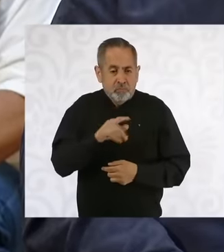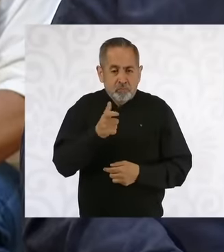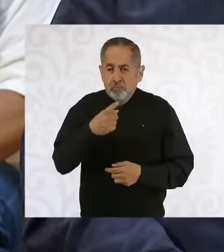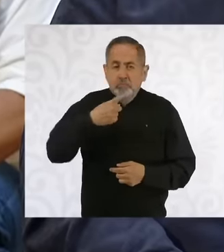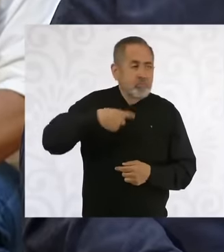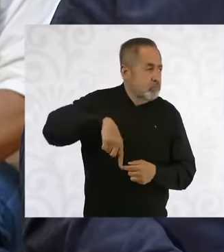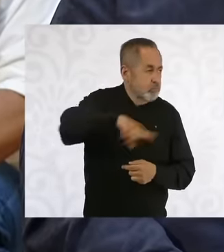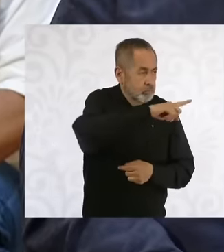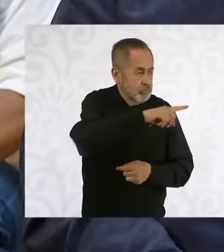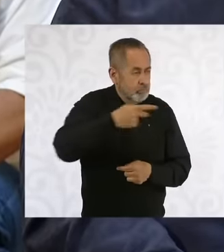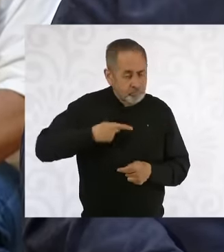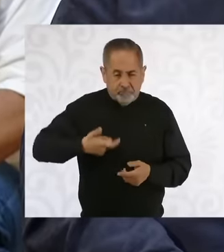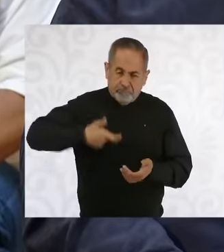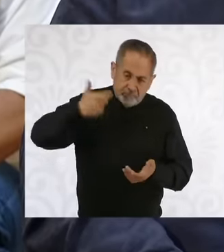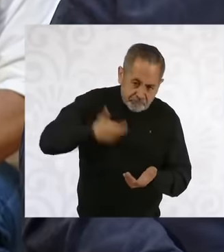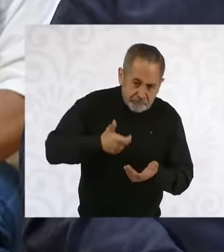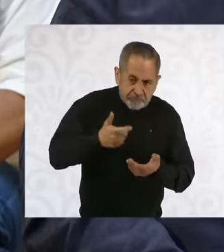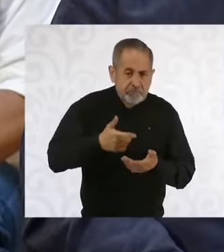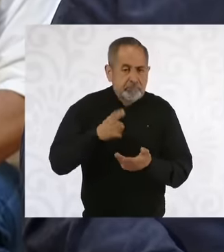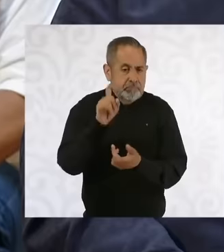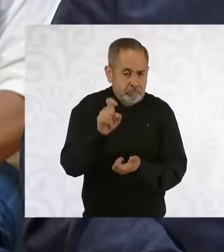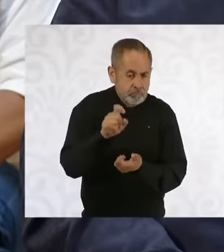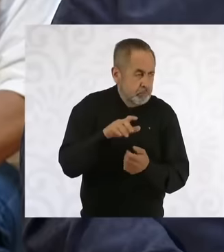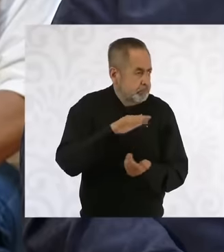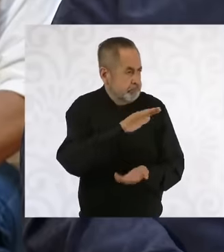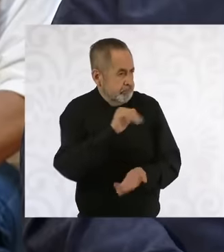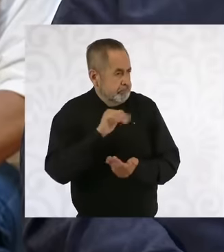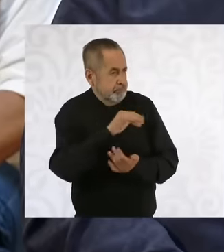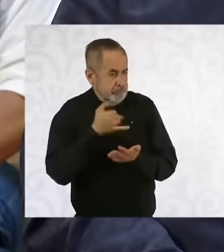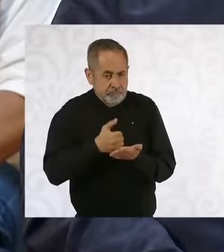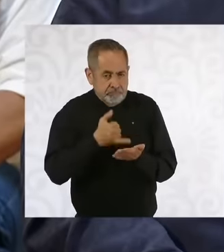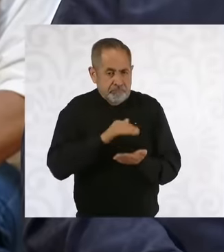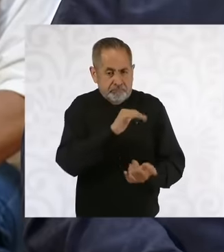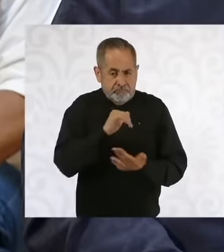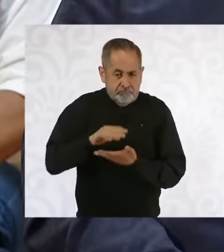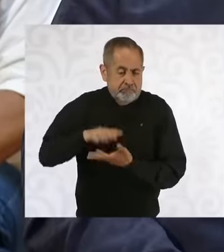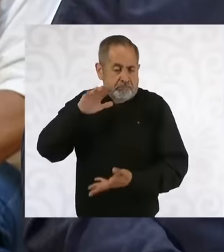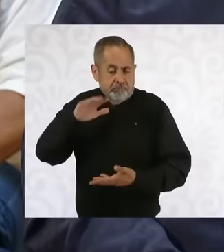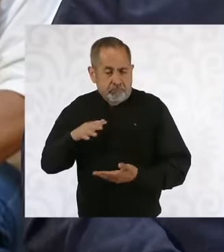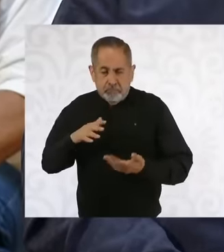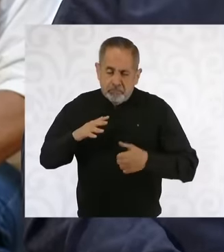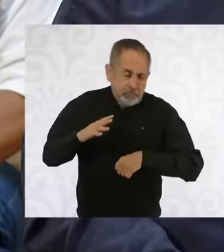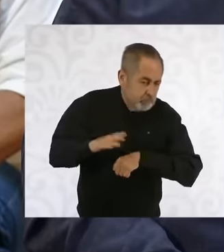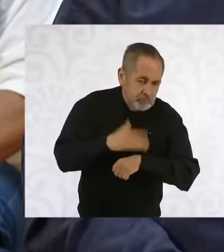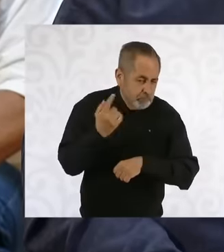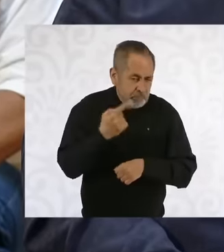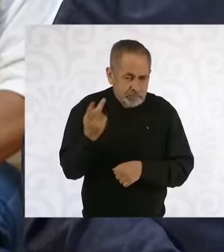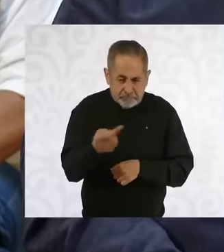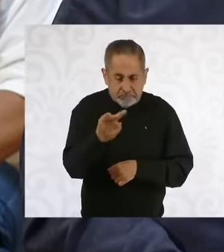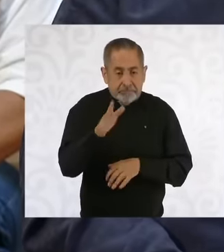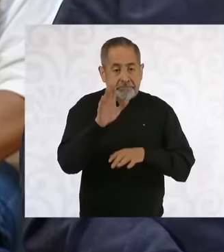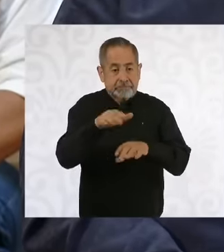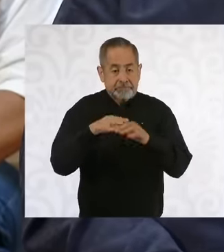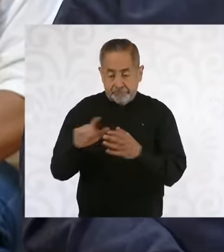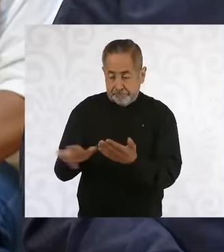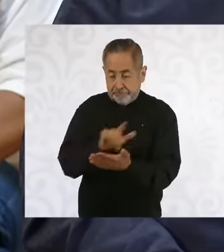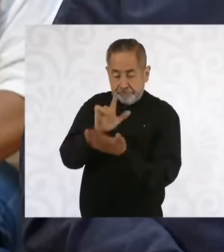consumers and thereby obtain more income. I wonder because eh, the Federal Rights Law